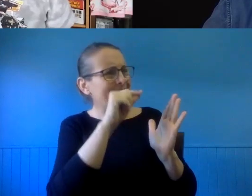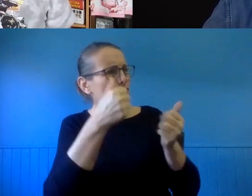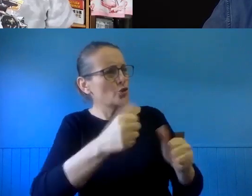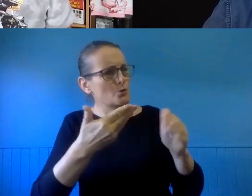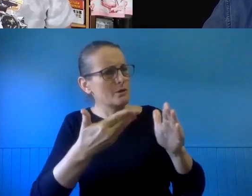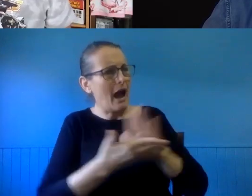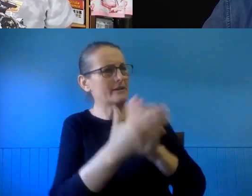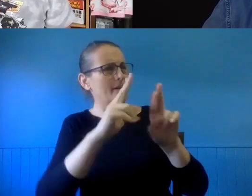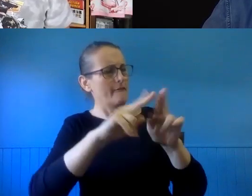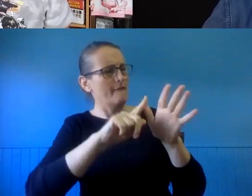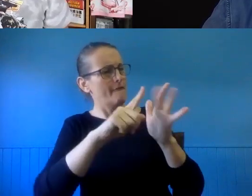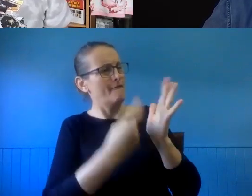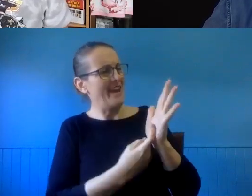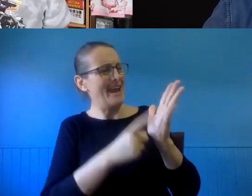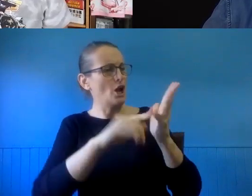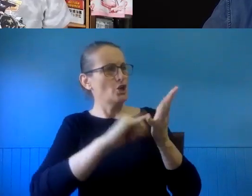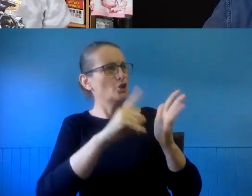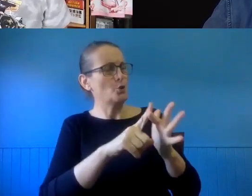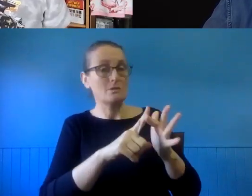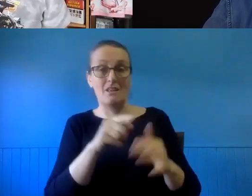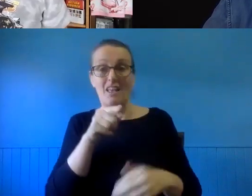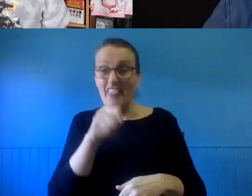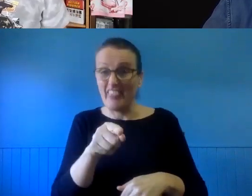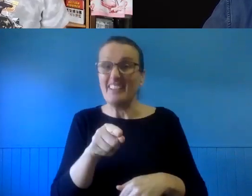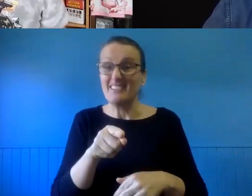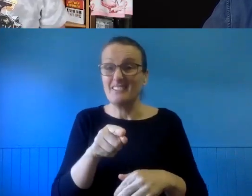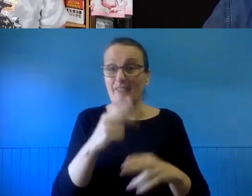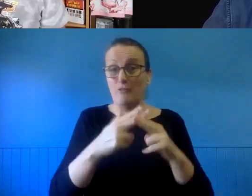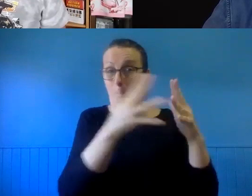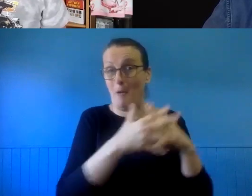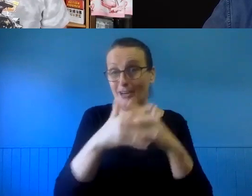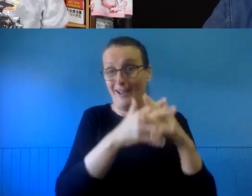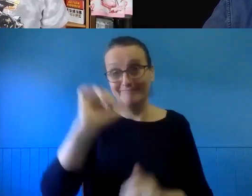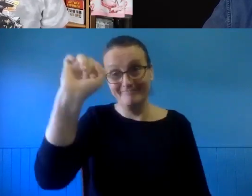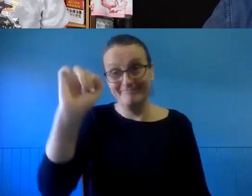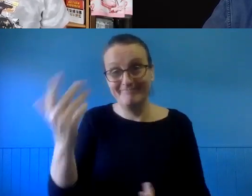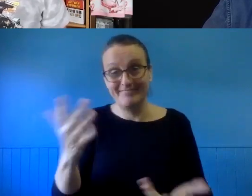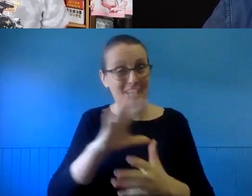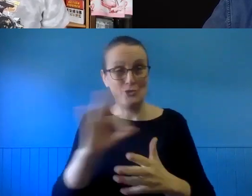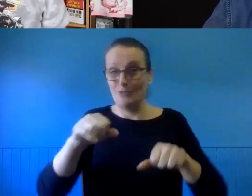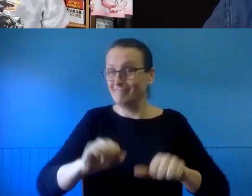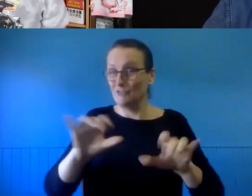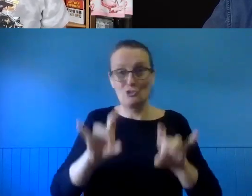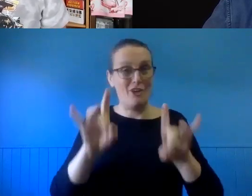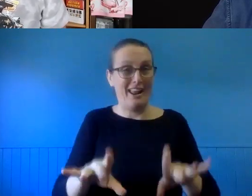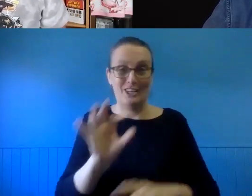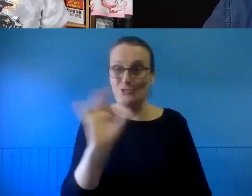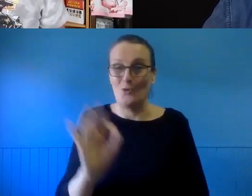"Fair use" is a legal doctrine in the US system. It is not part of the Australian copyright system.